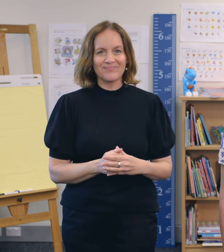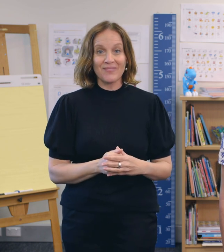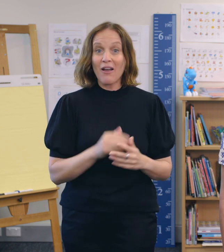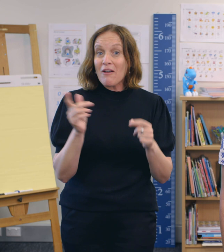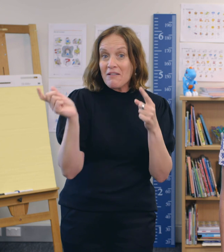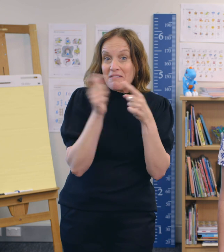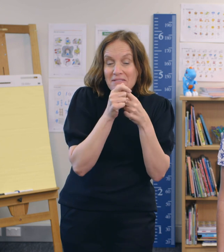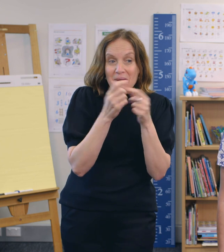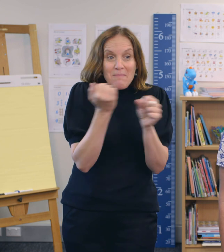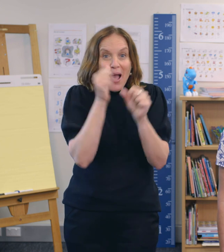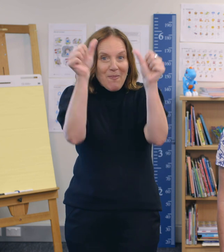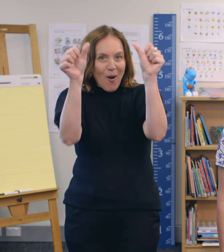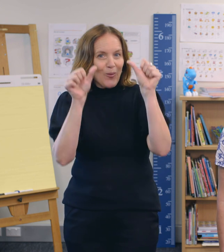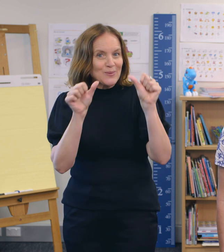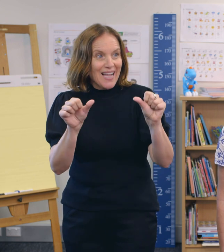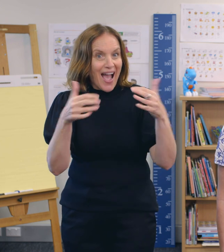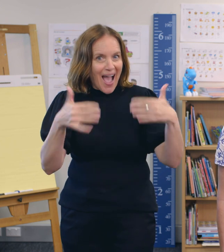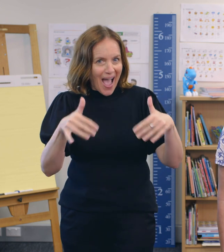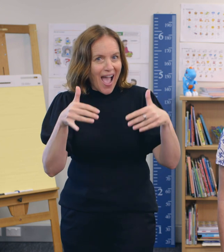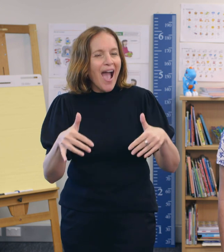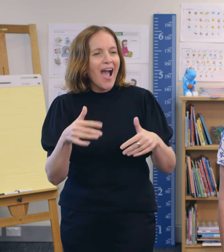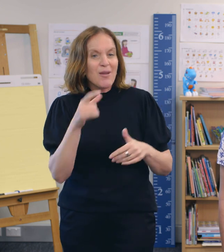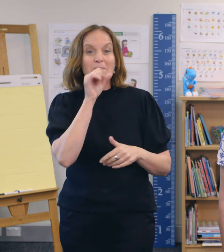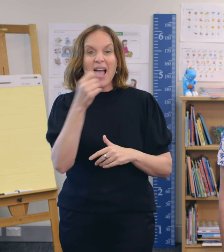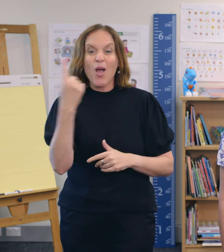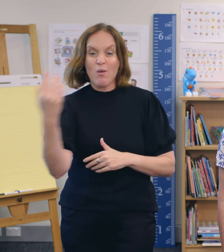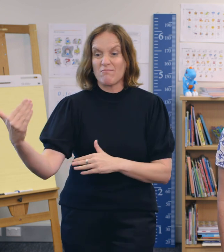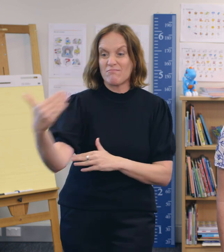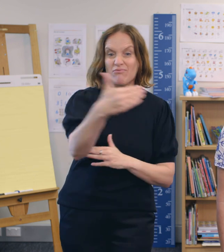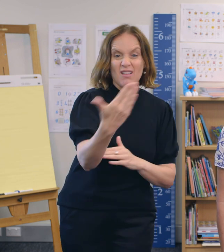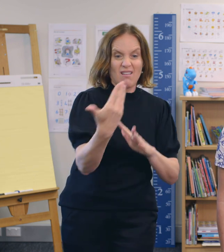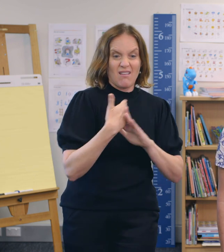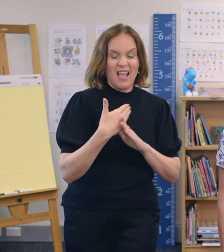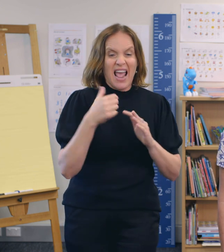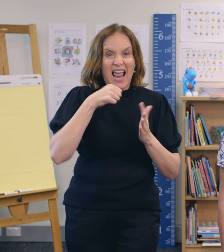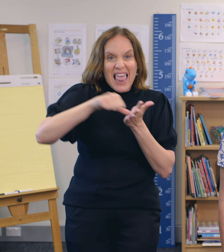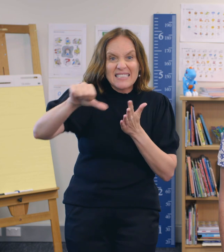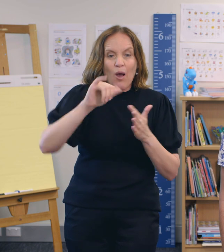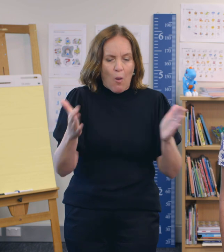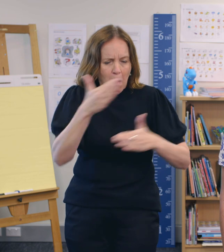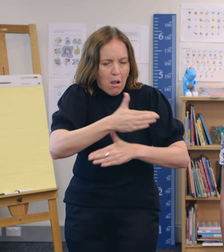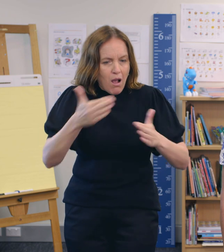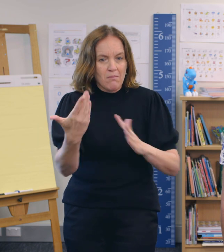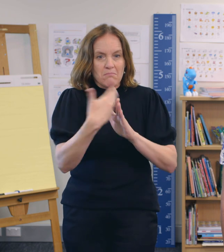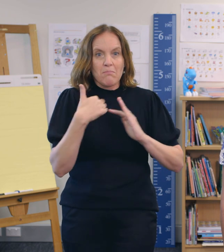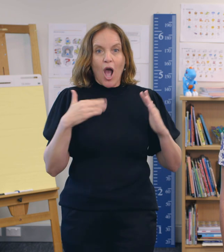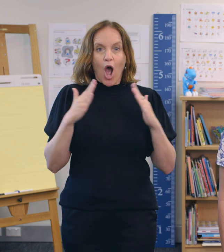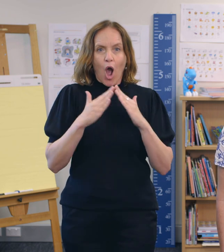First, we could make a poster to the postie, or any other person that delivers packages to your house.